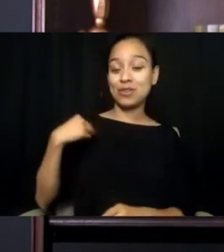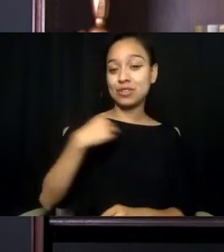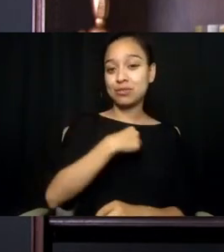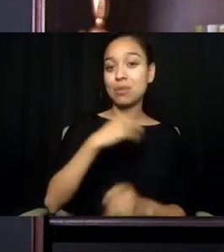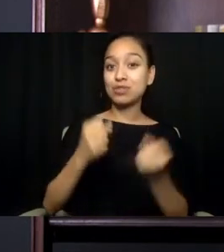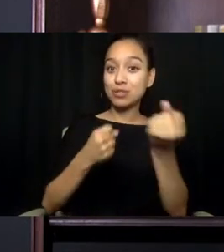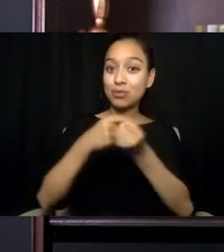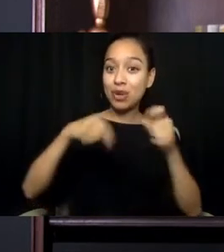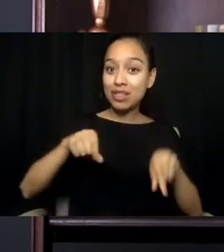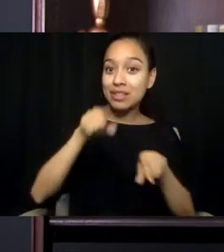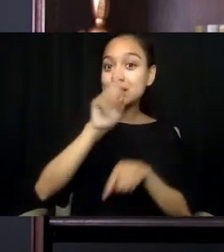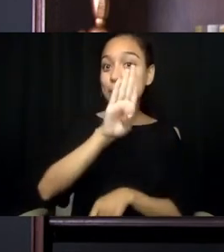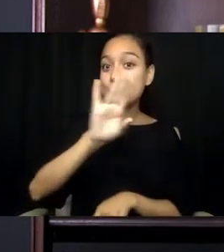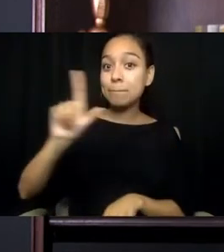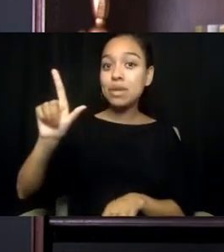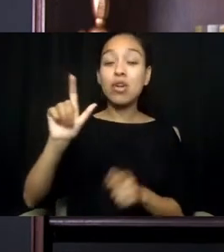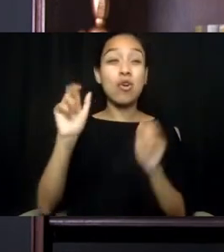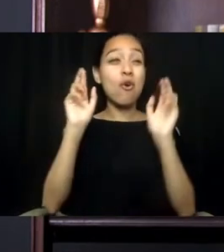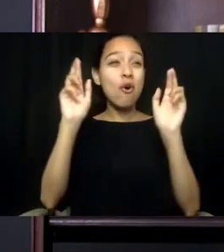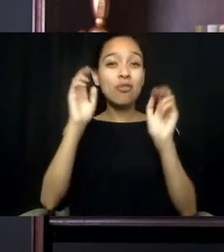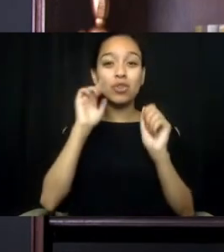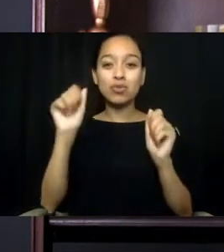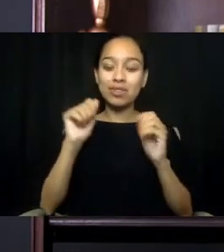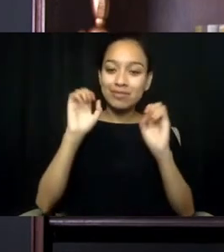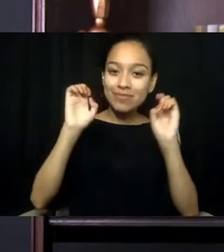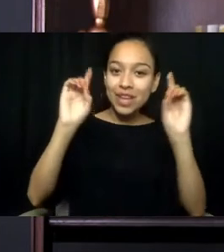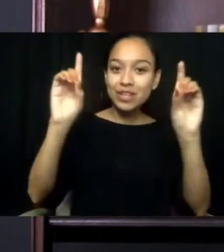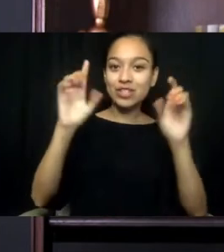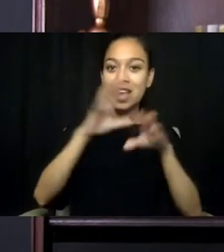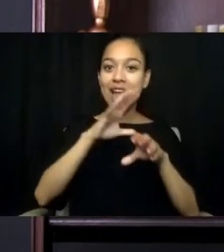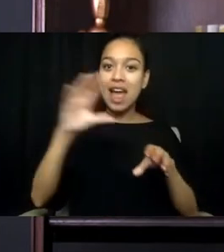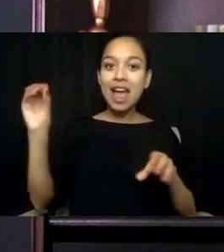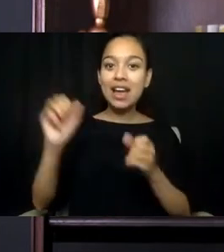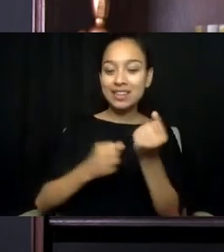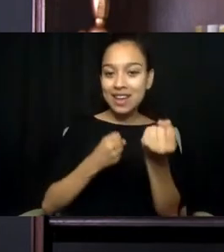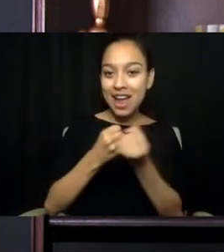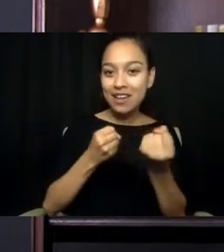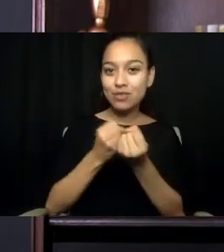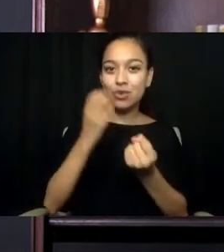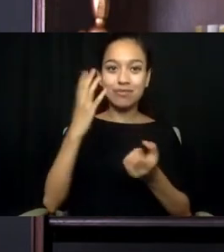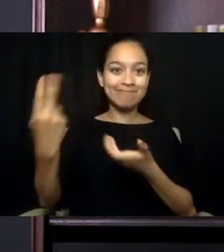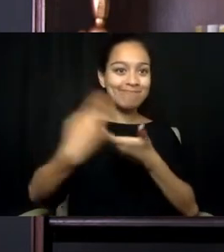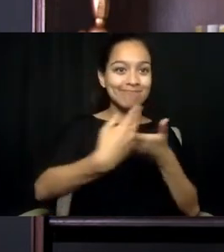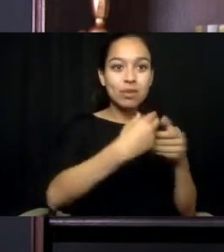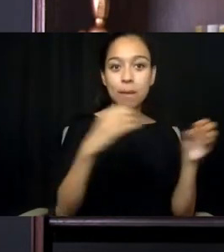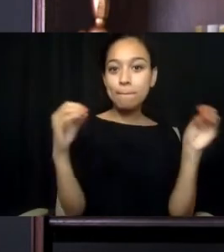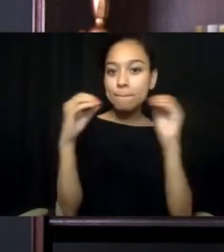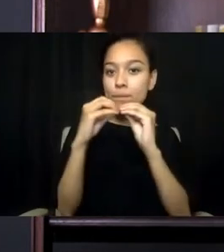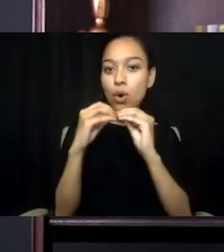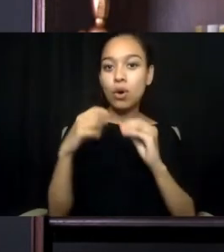more will join. But it will take more than leadership at the federal level to ensure the success of 988.